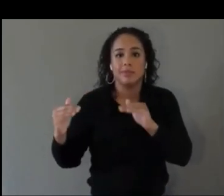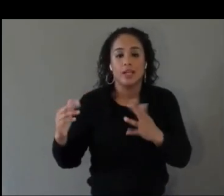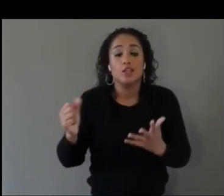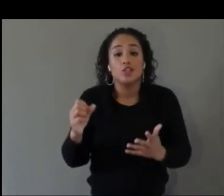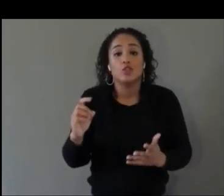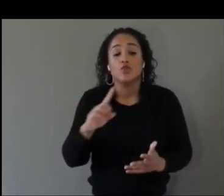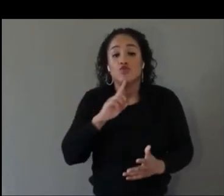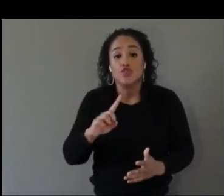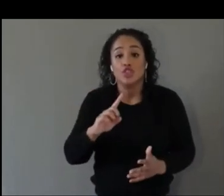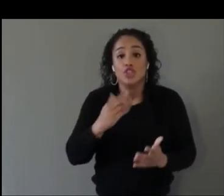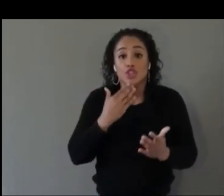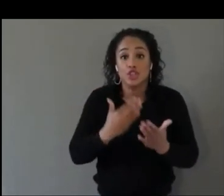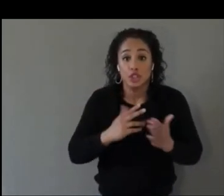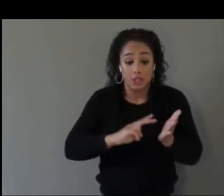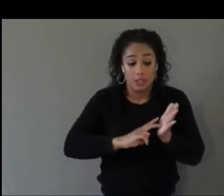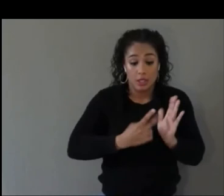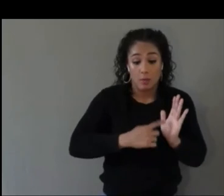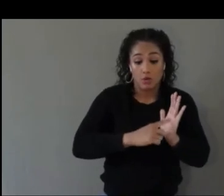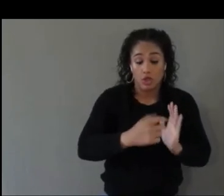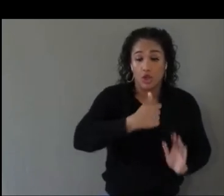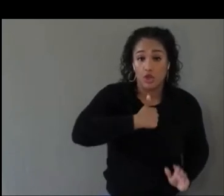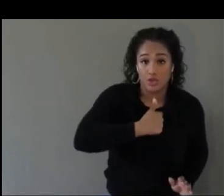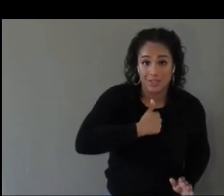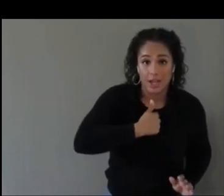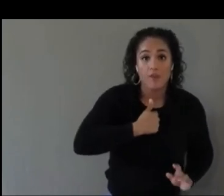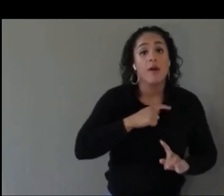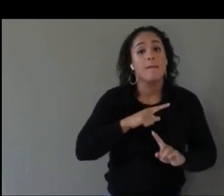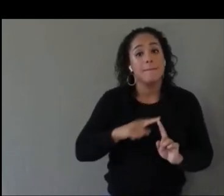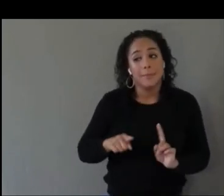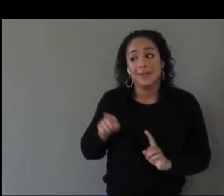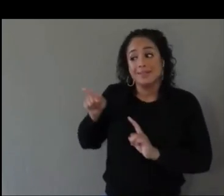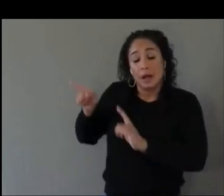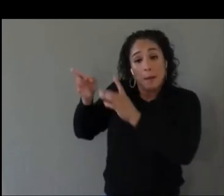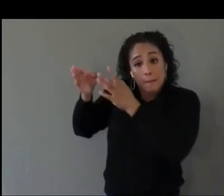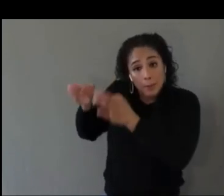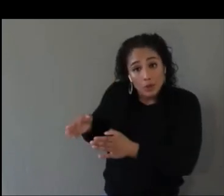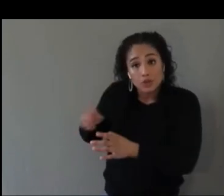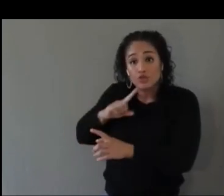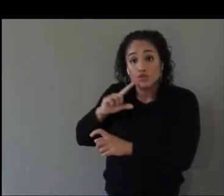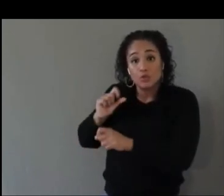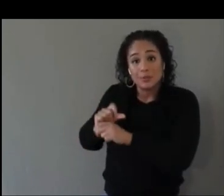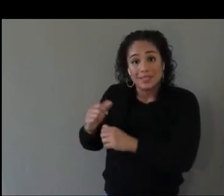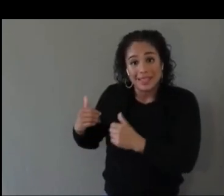You have to double check with the person that has those needs and understands how they are